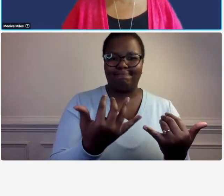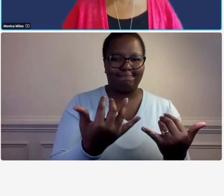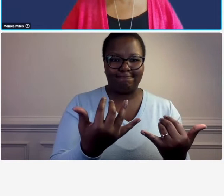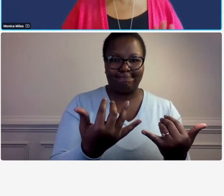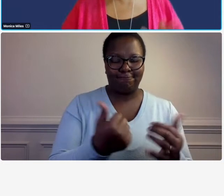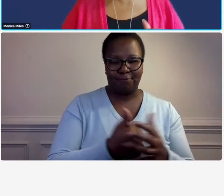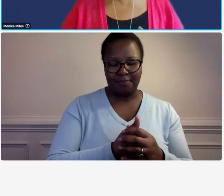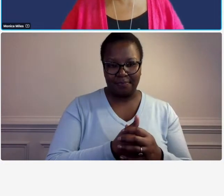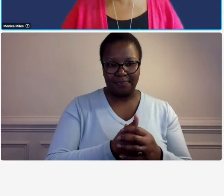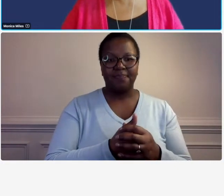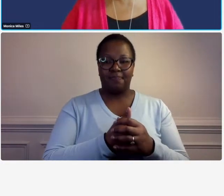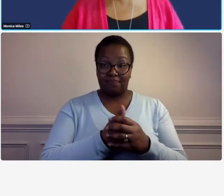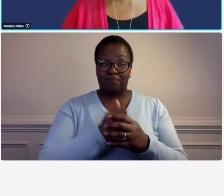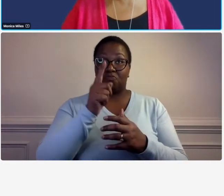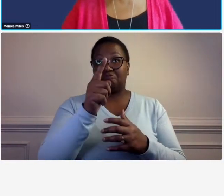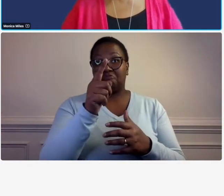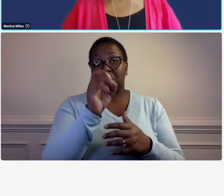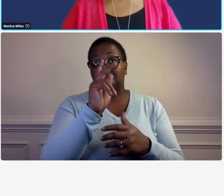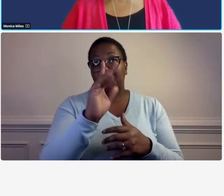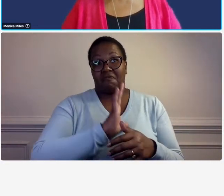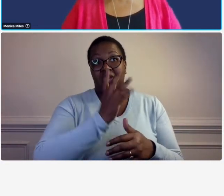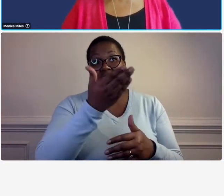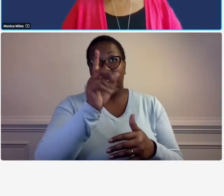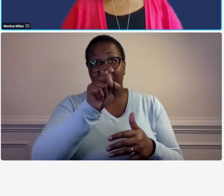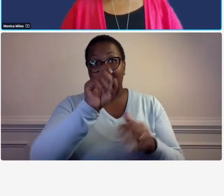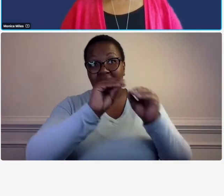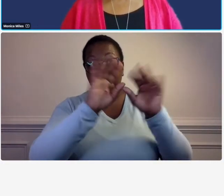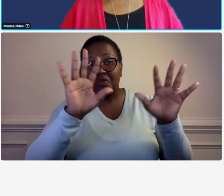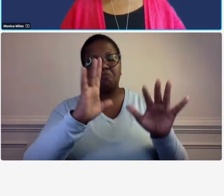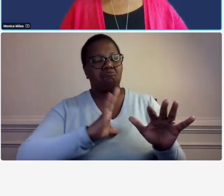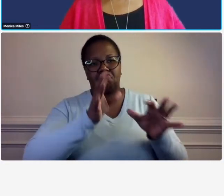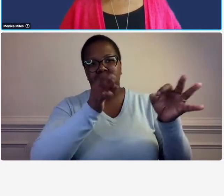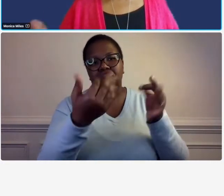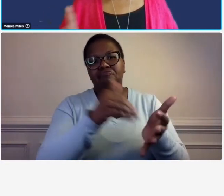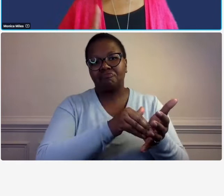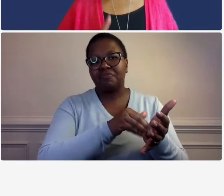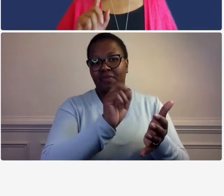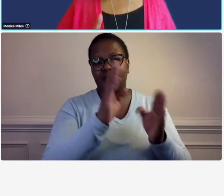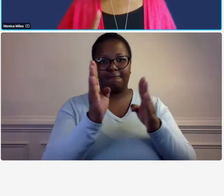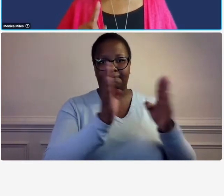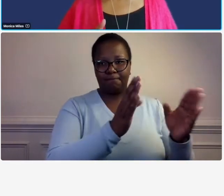and you're welcome um for the clarification okay so we're going to look at one final contract